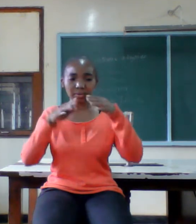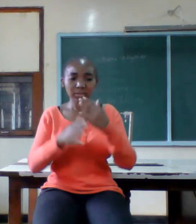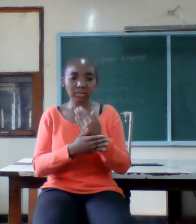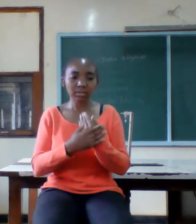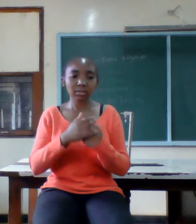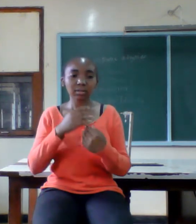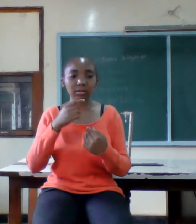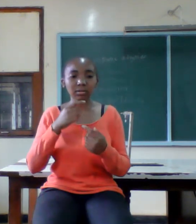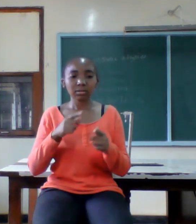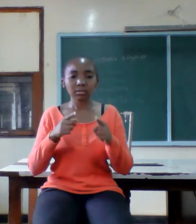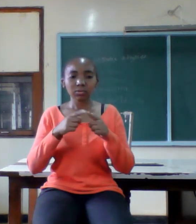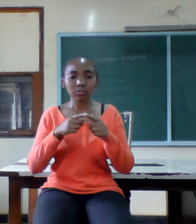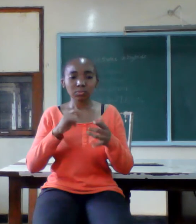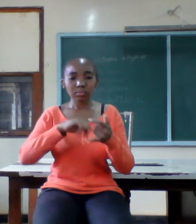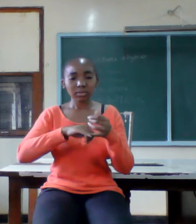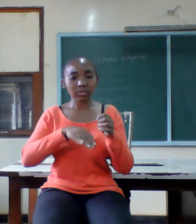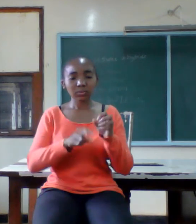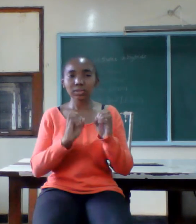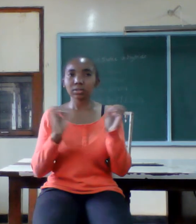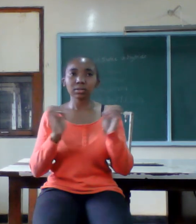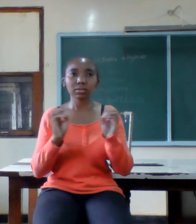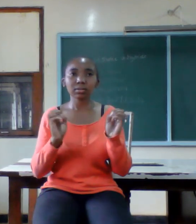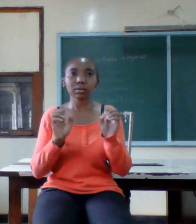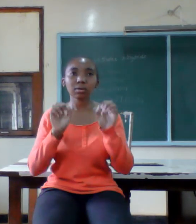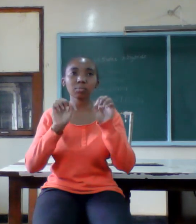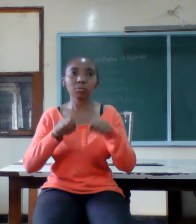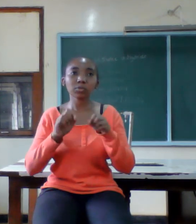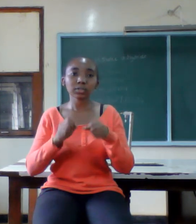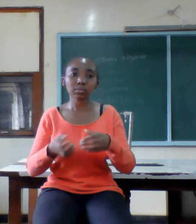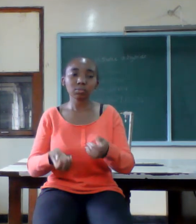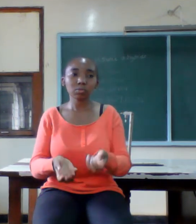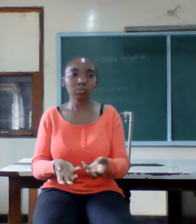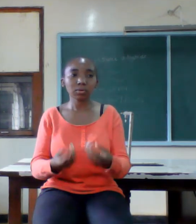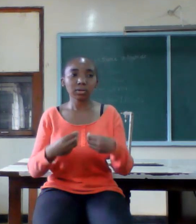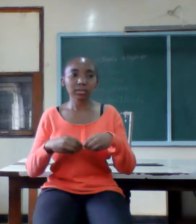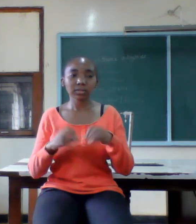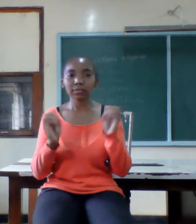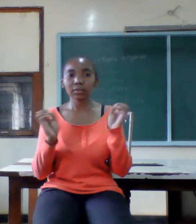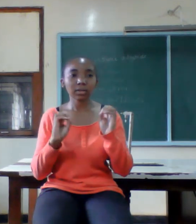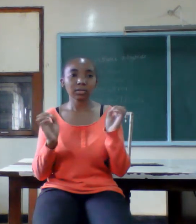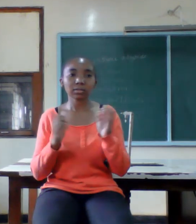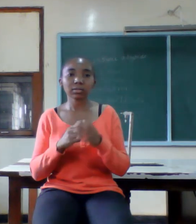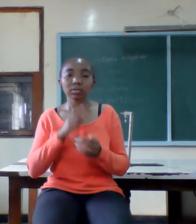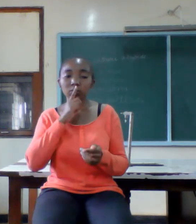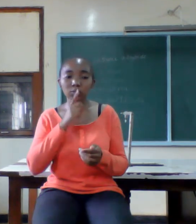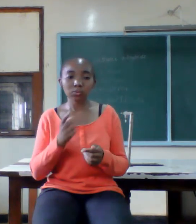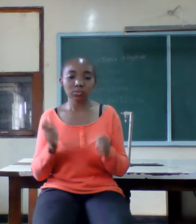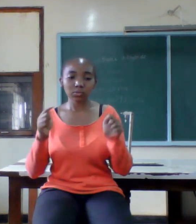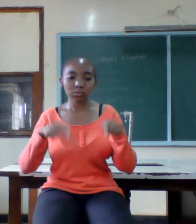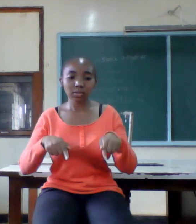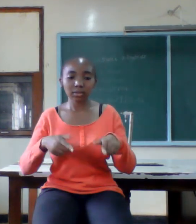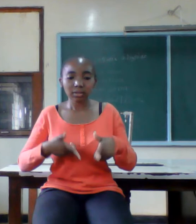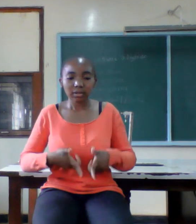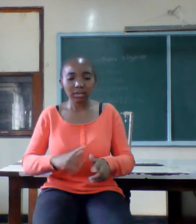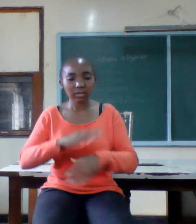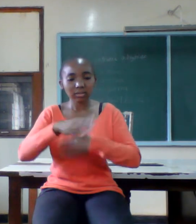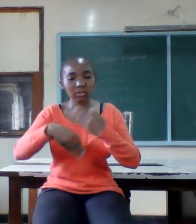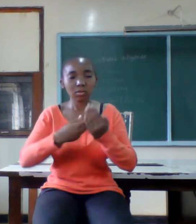marriage you are not a candidate for a blissful home so today let us pray for our marriages